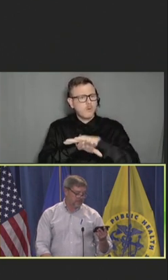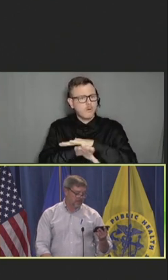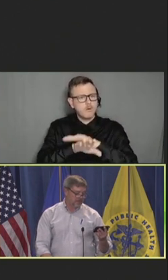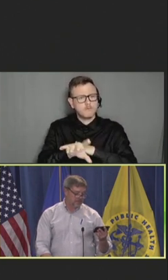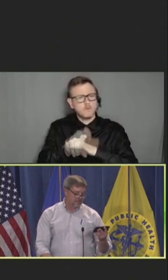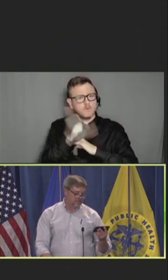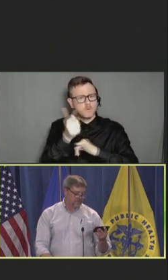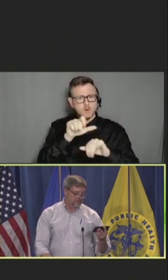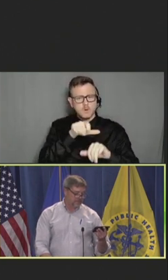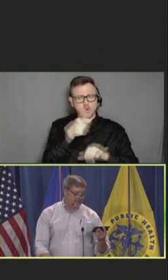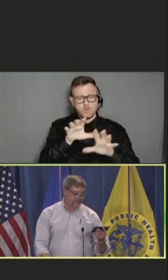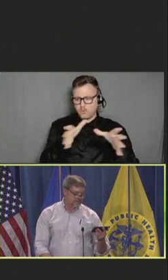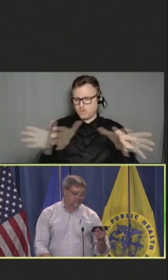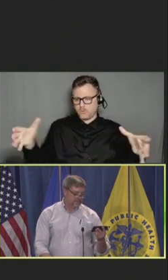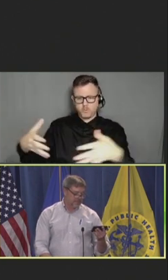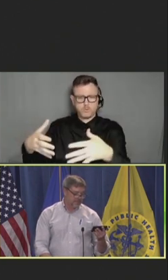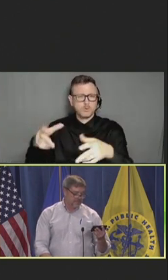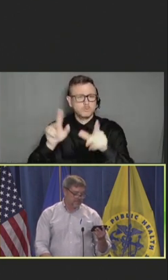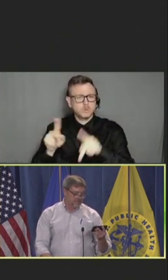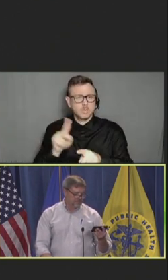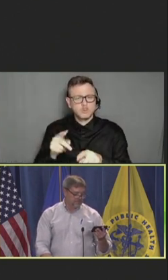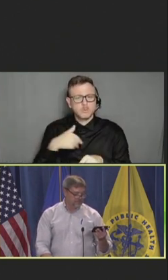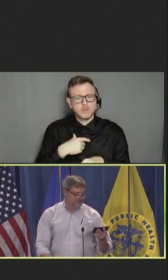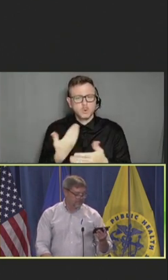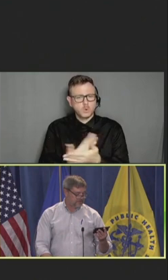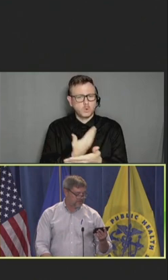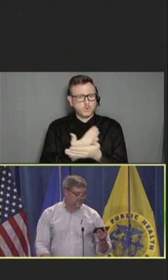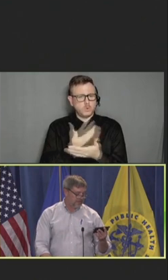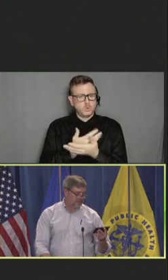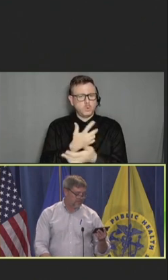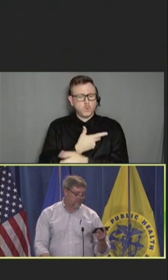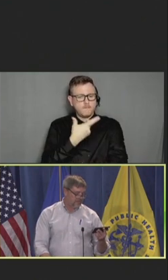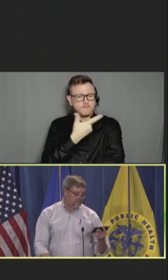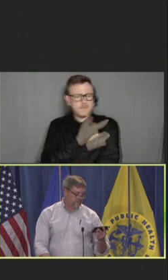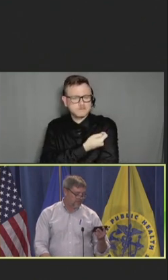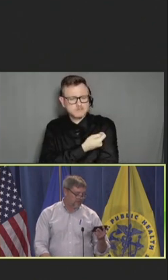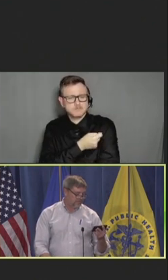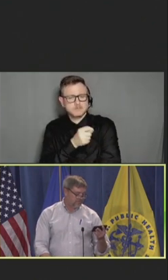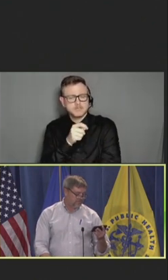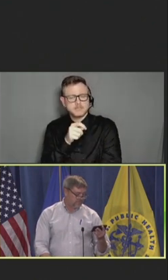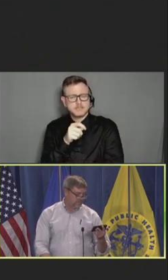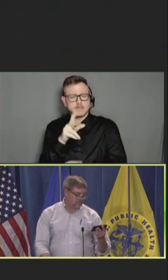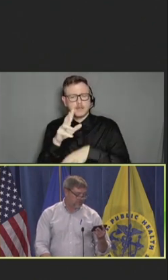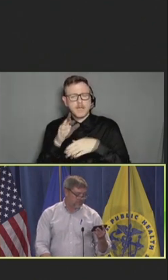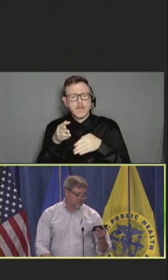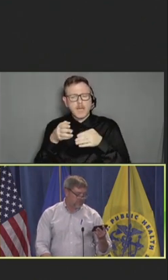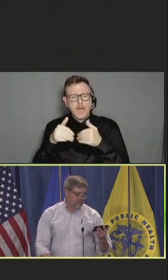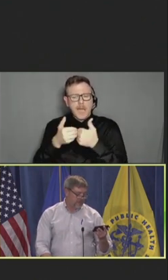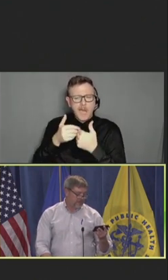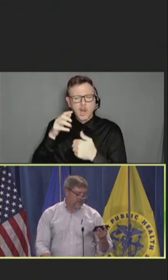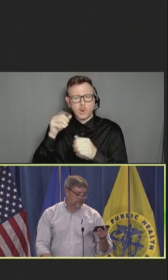novel administration techniques that increase vaccine demand from new people, as well as